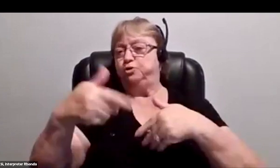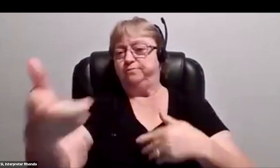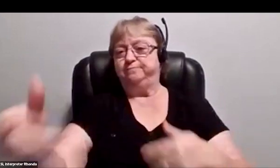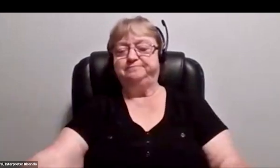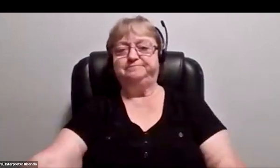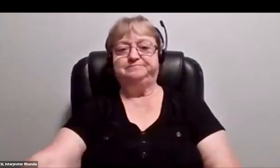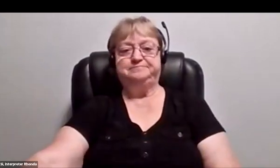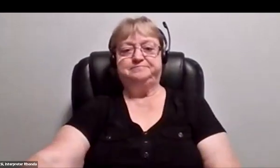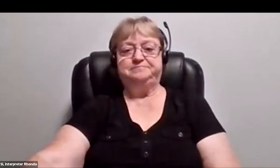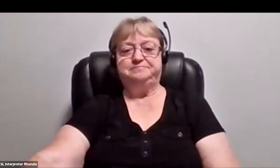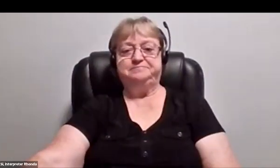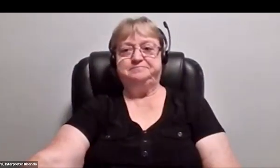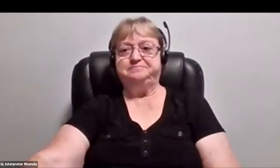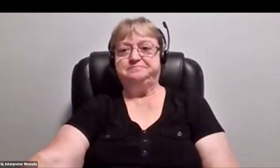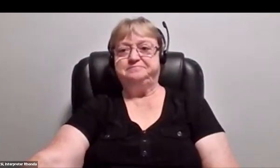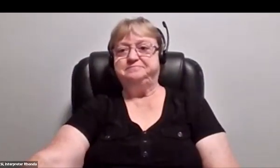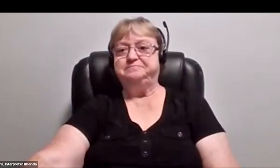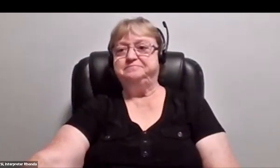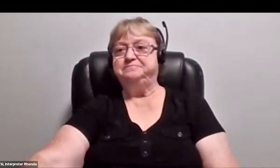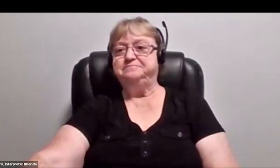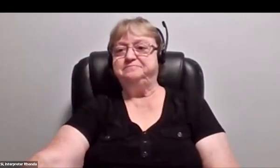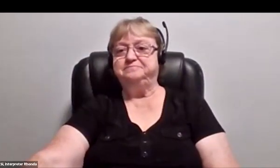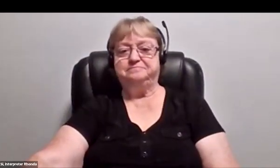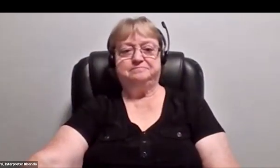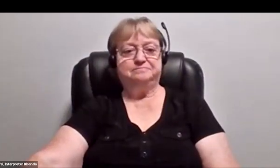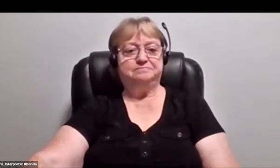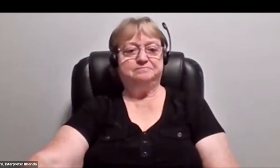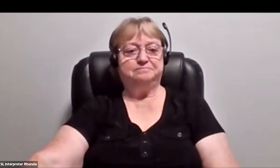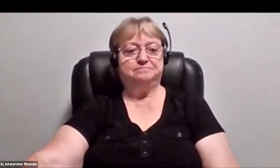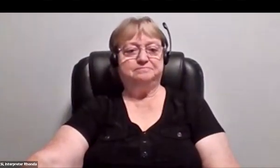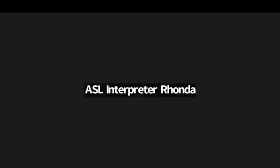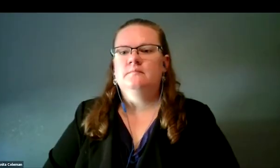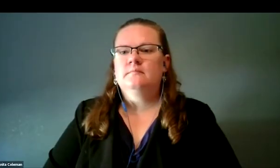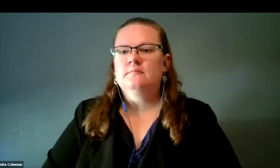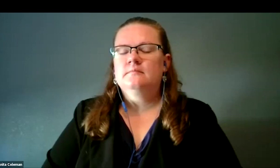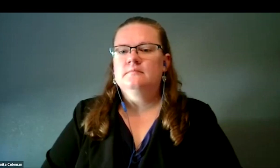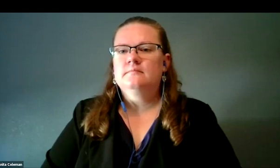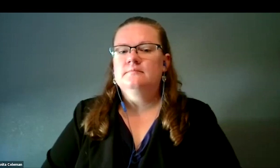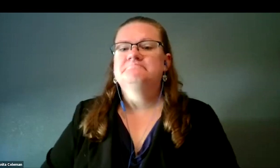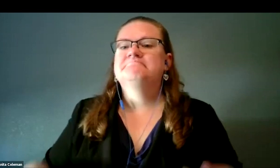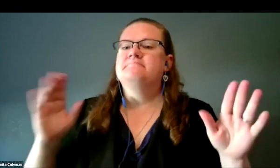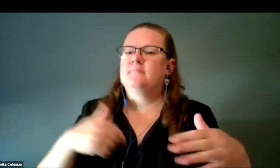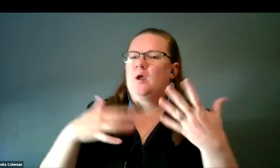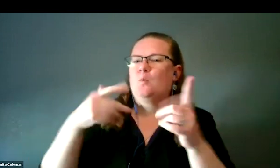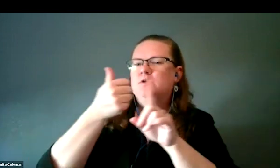so we've been at this for quite a while. I'm going to speak to you about how we created